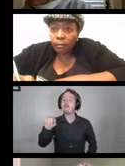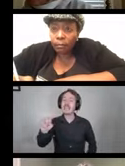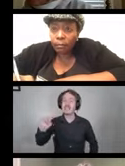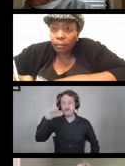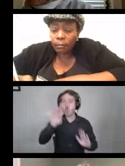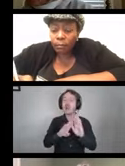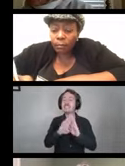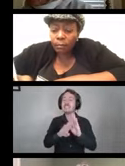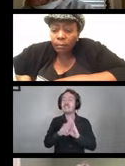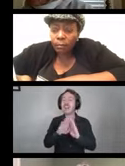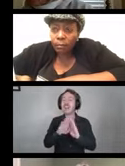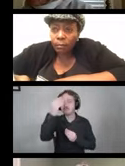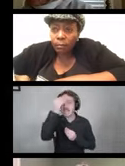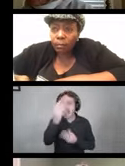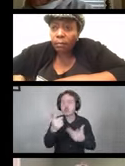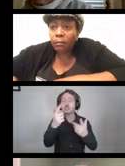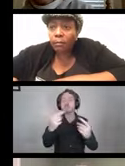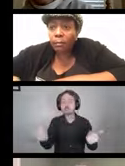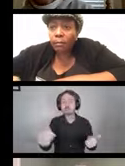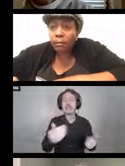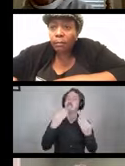and we're appreciative to have Trever with us